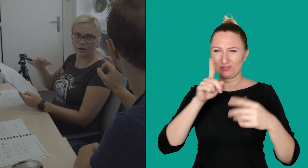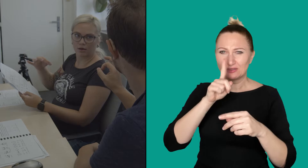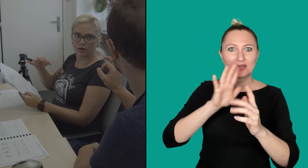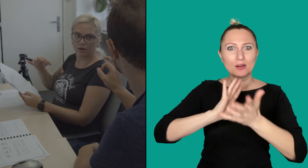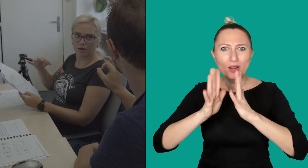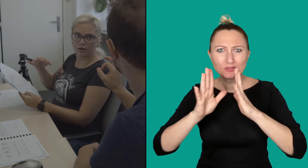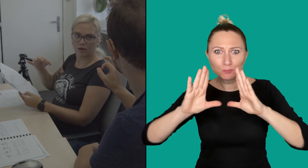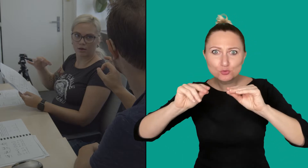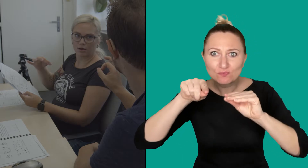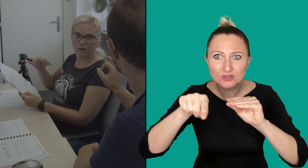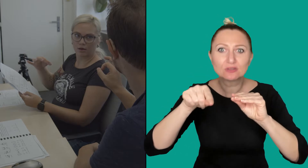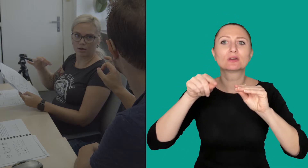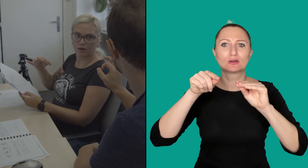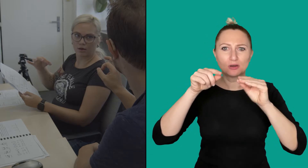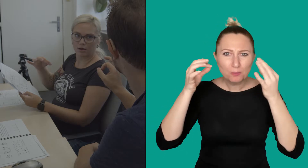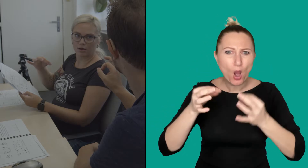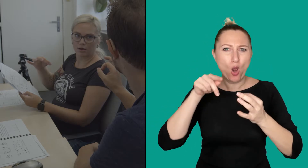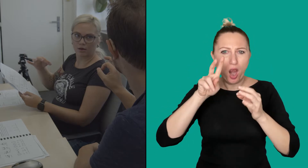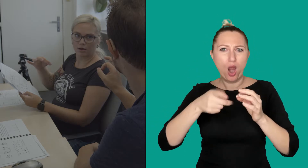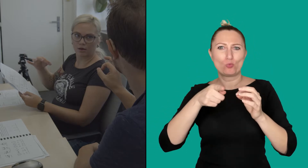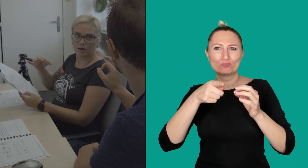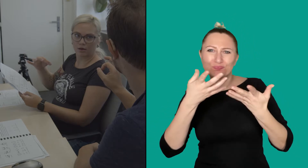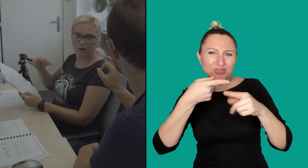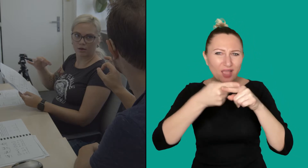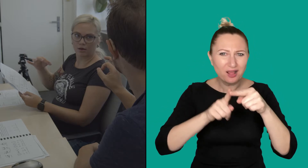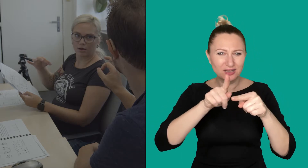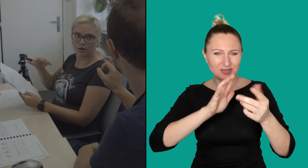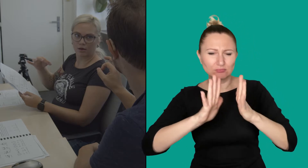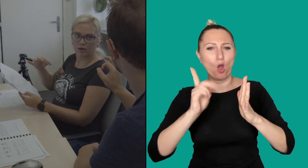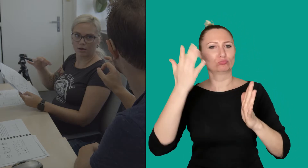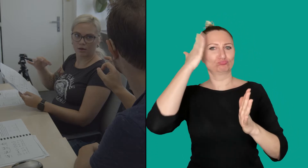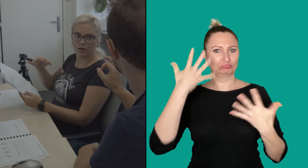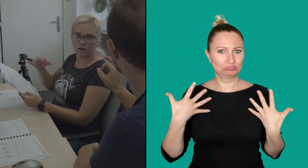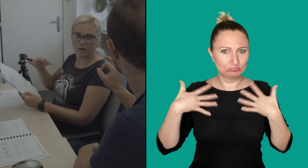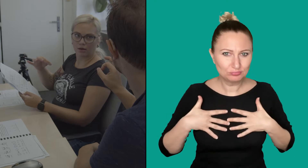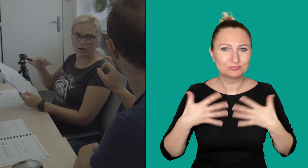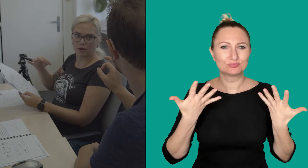When a person devotes himself to vocabulary, he must know the parts of the signs